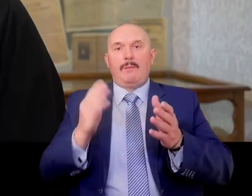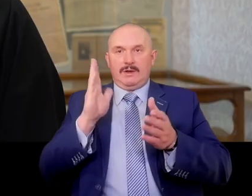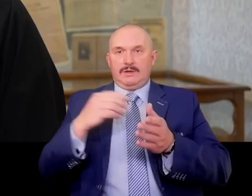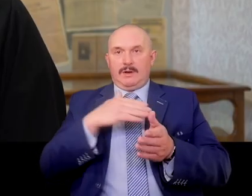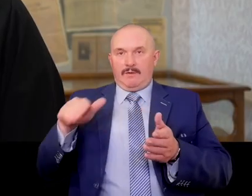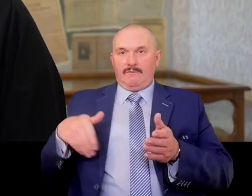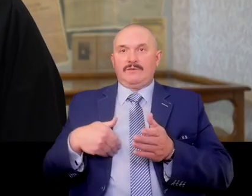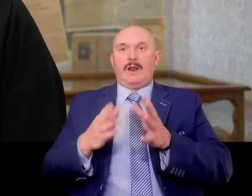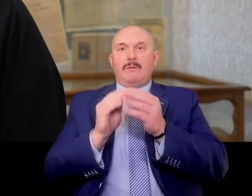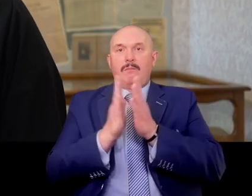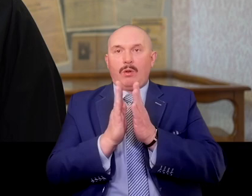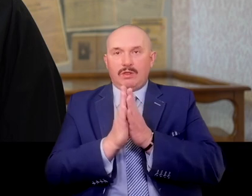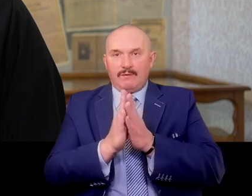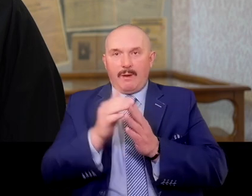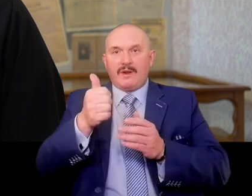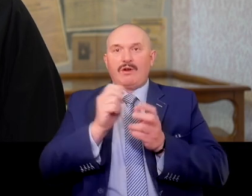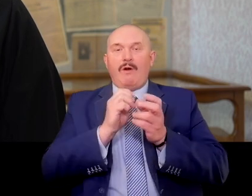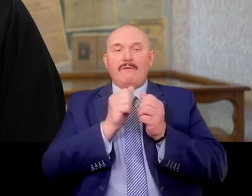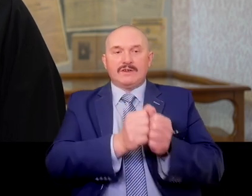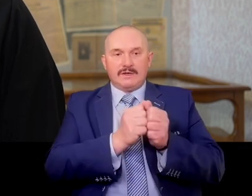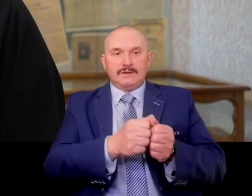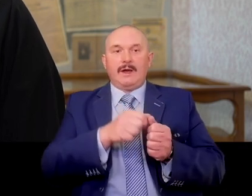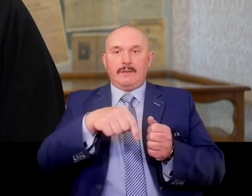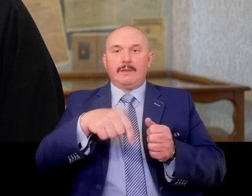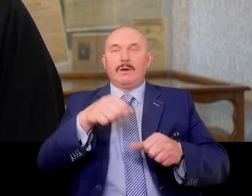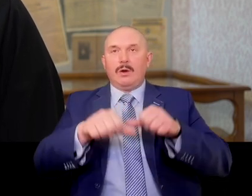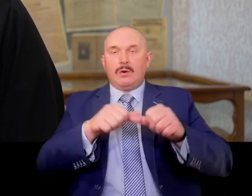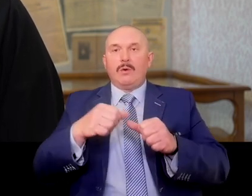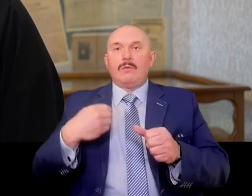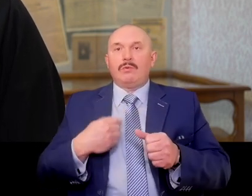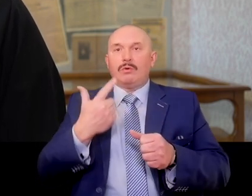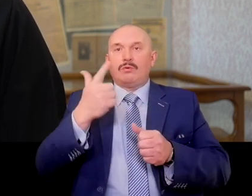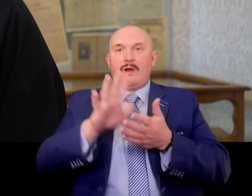As we know on September 1st 1939 the World War II broke out